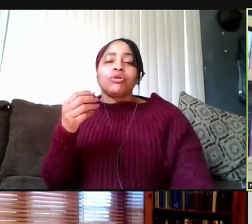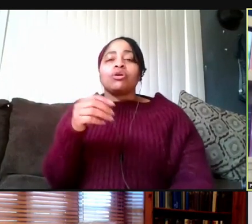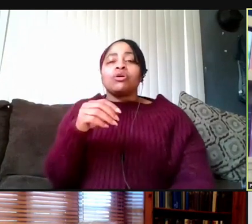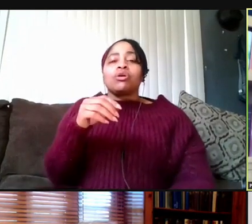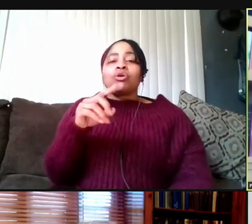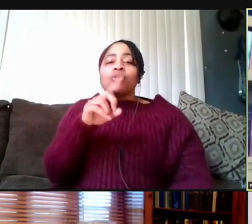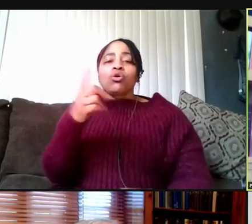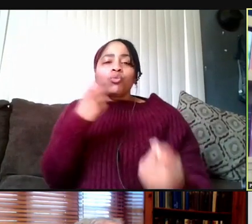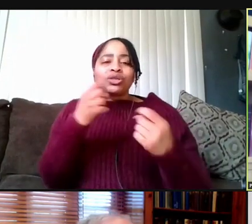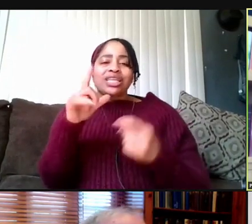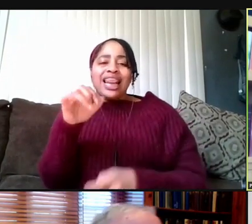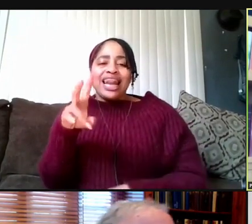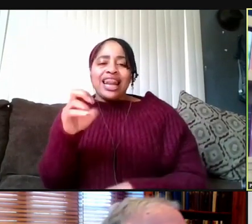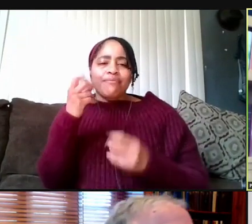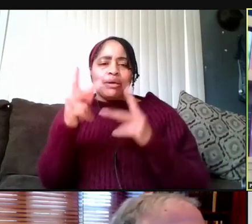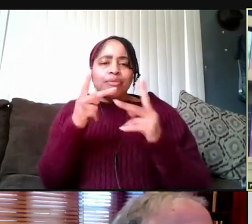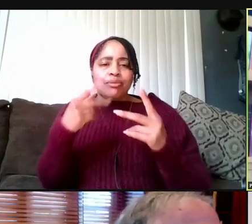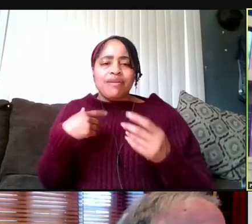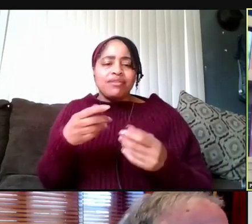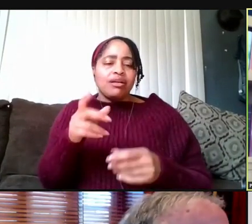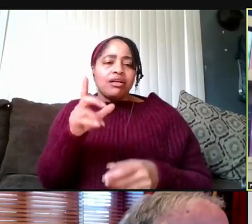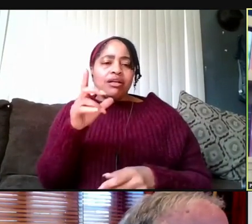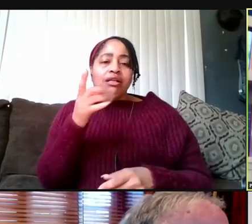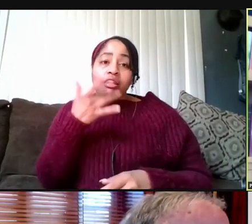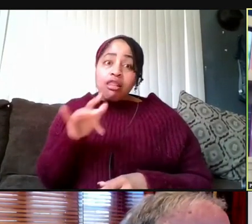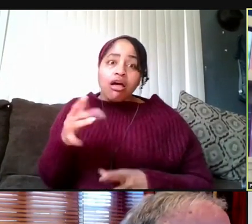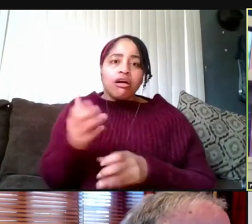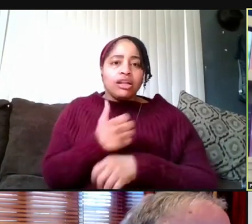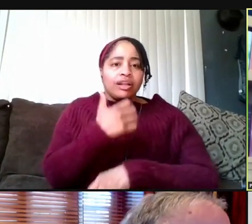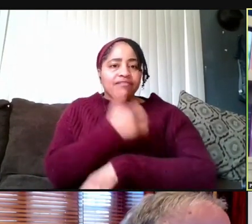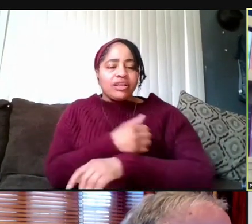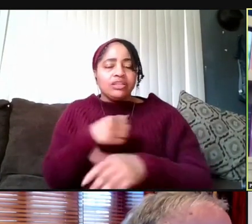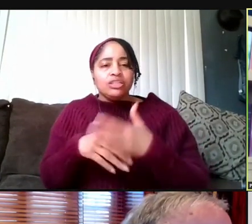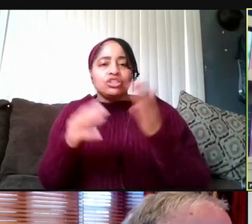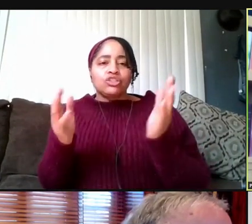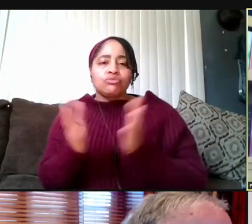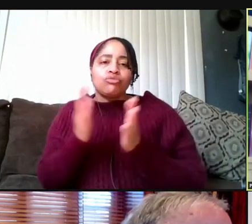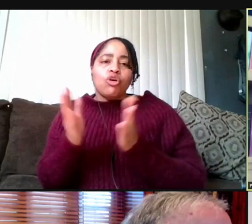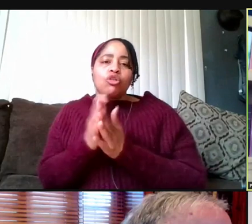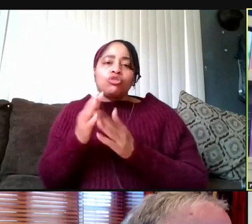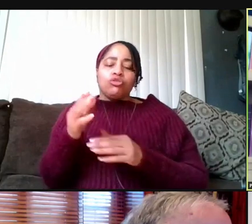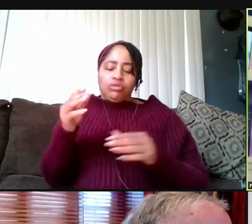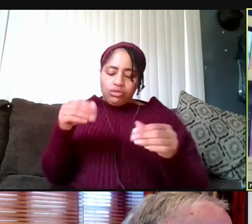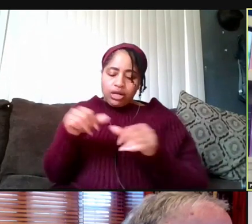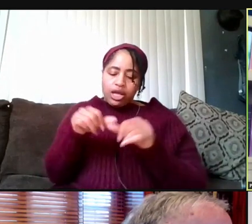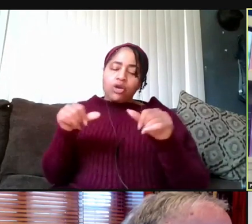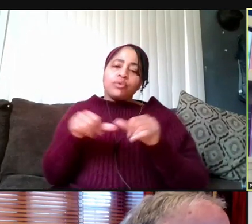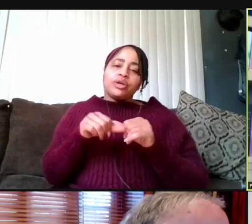"Many people are having luck getting vaccines in smaller rural towns. Do you have suggestions on how to find